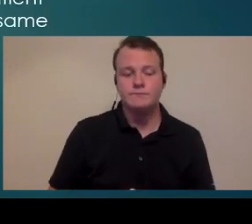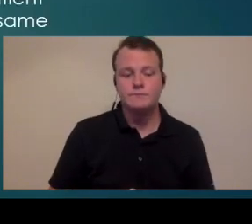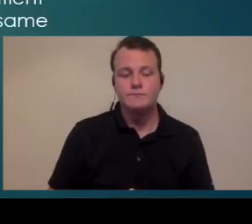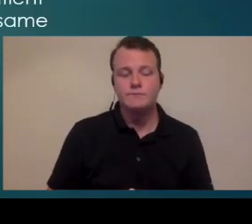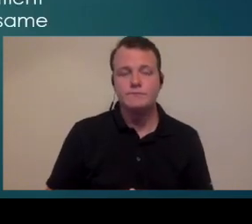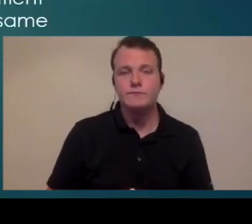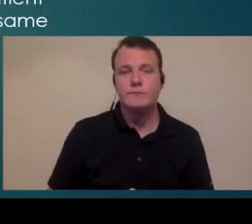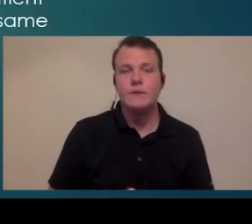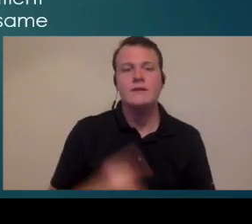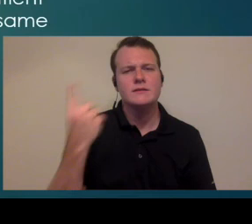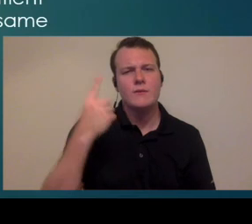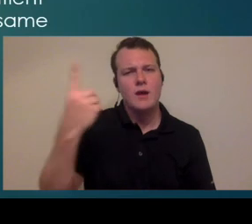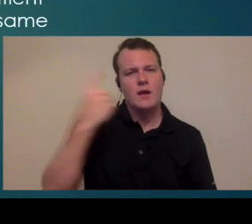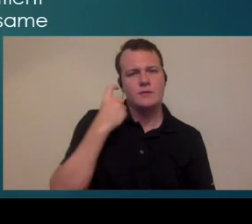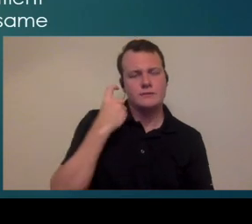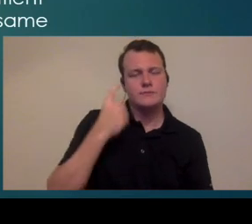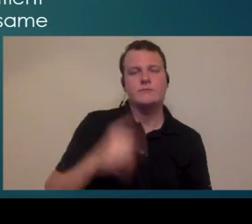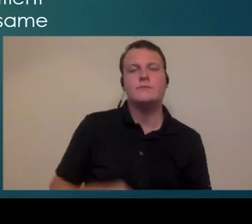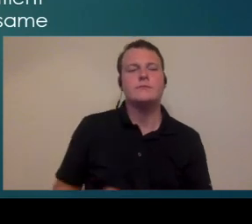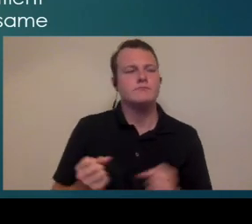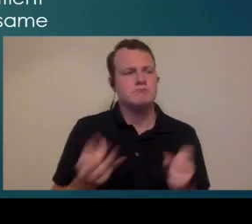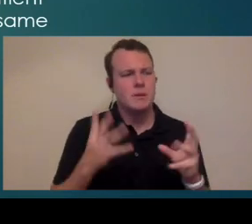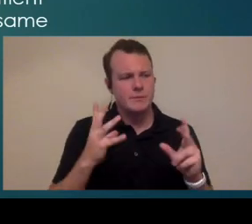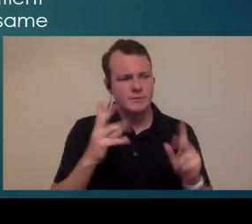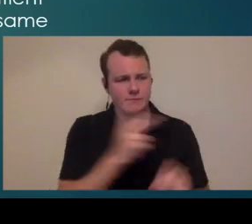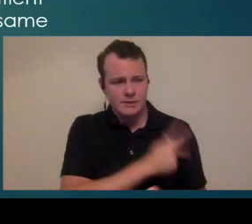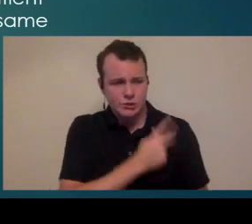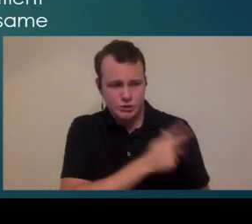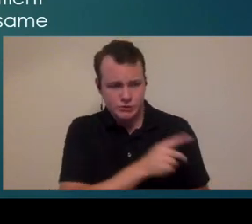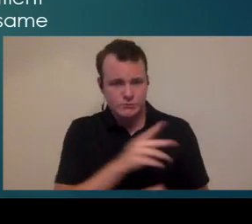so one of the things I learned that's what it's about how many patients kind